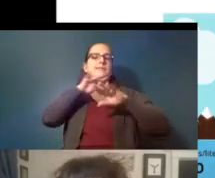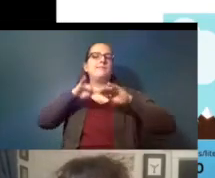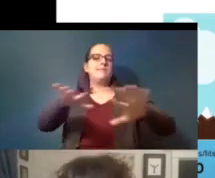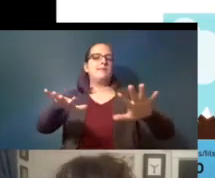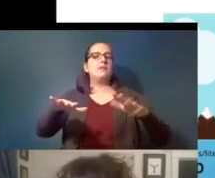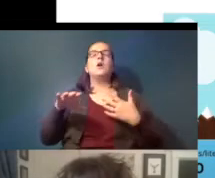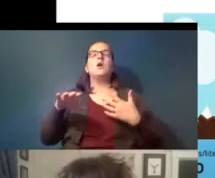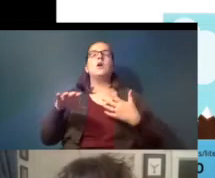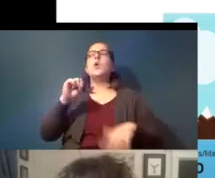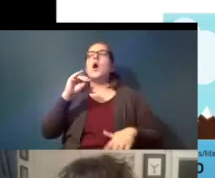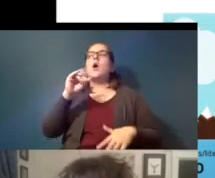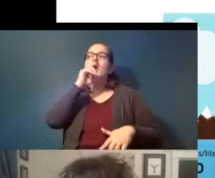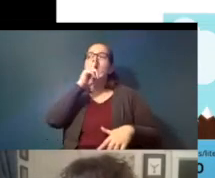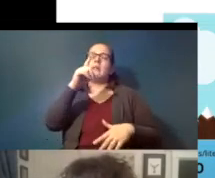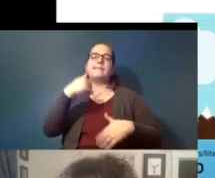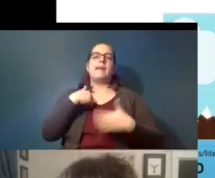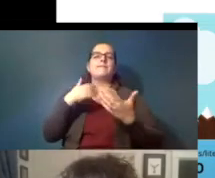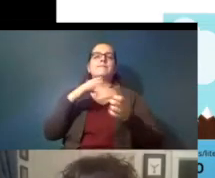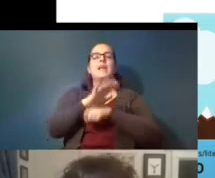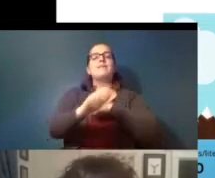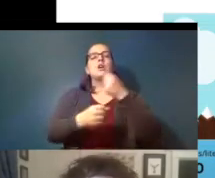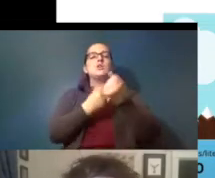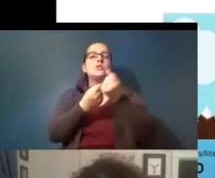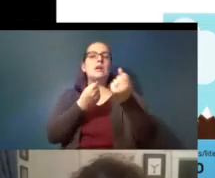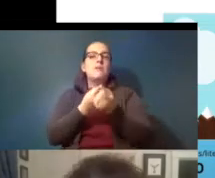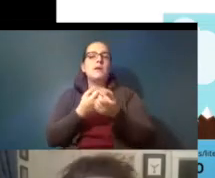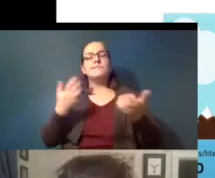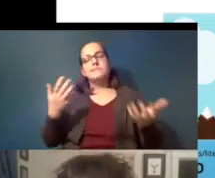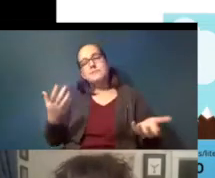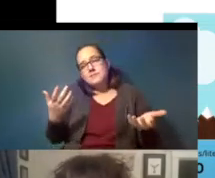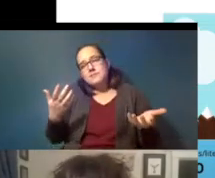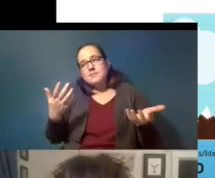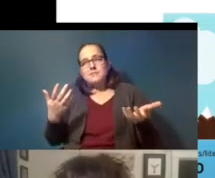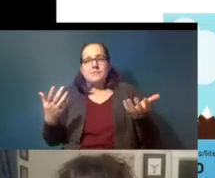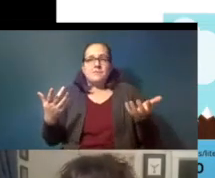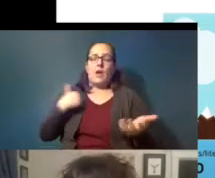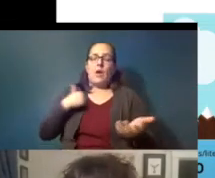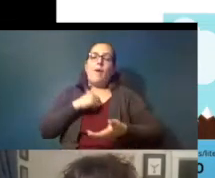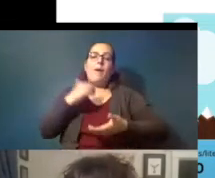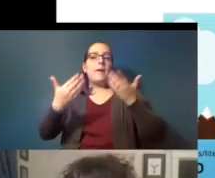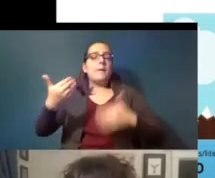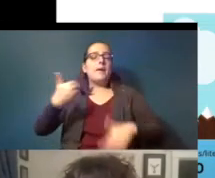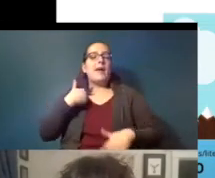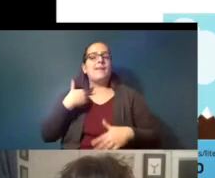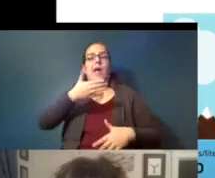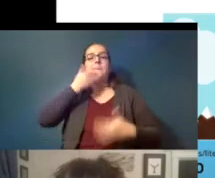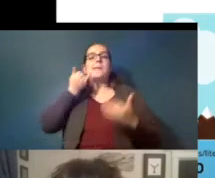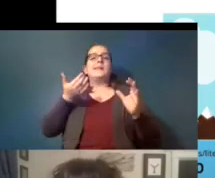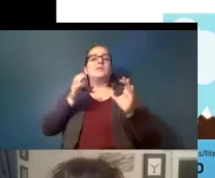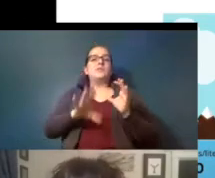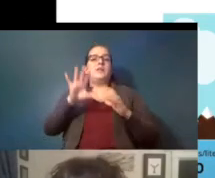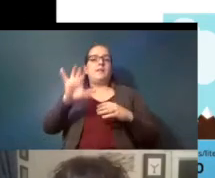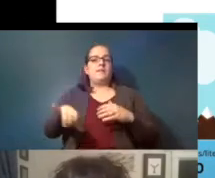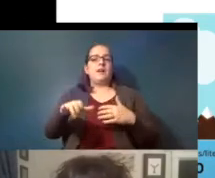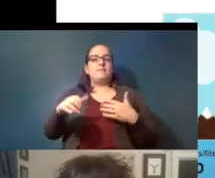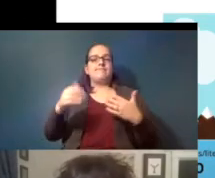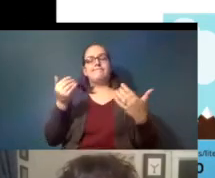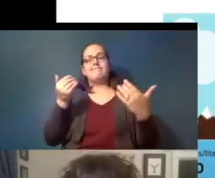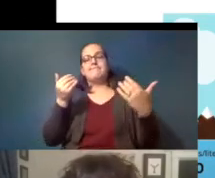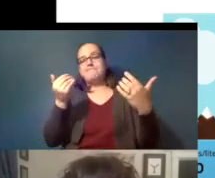of getting enough support which you know we may have a better chance of that um going forward yeah